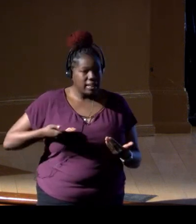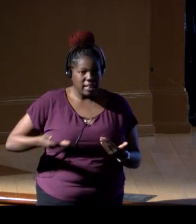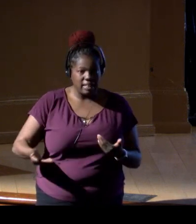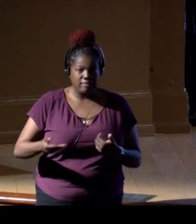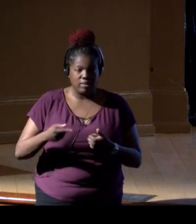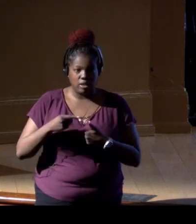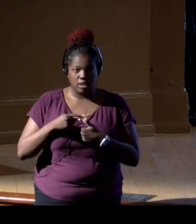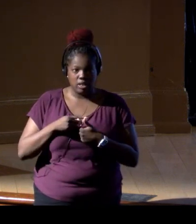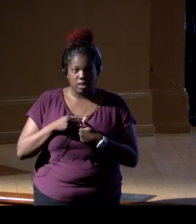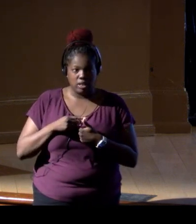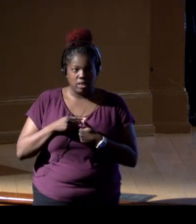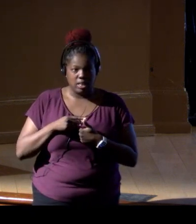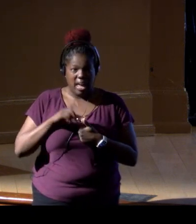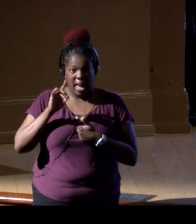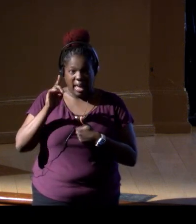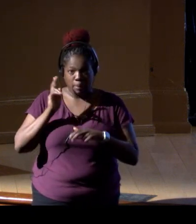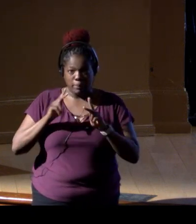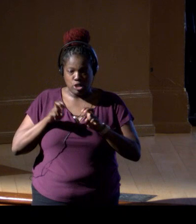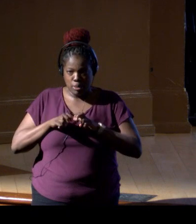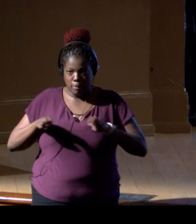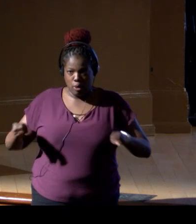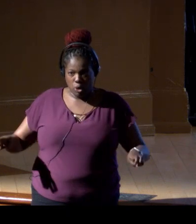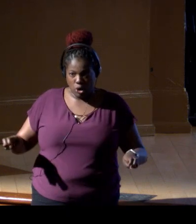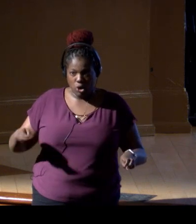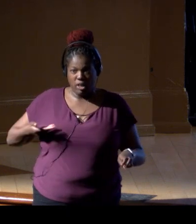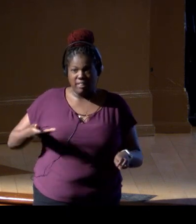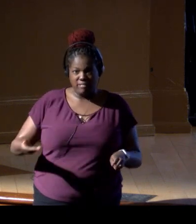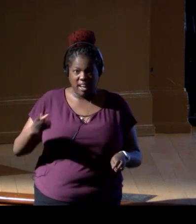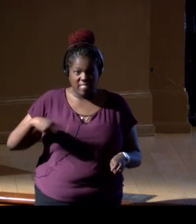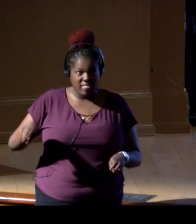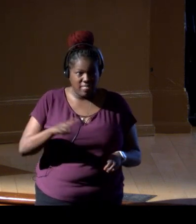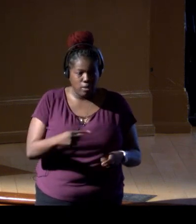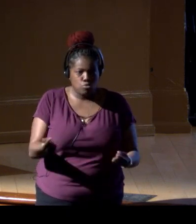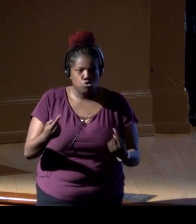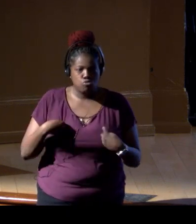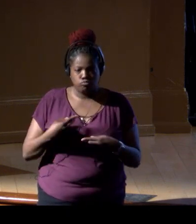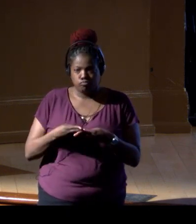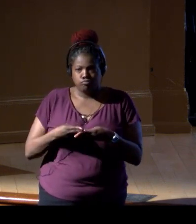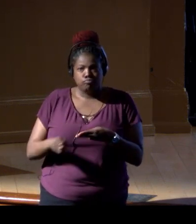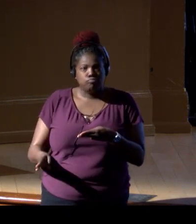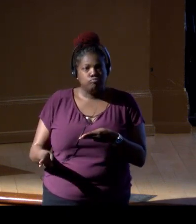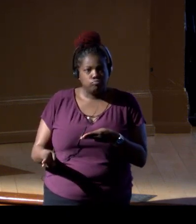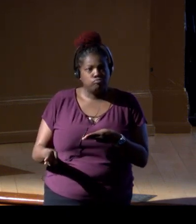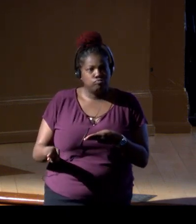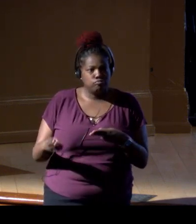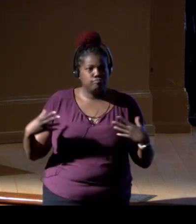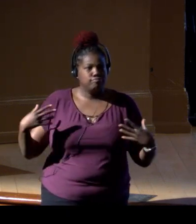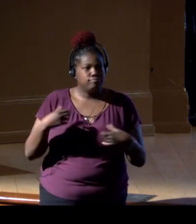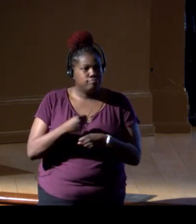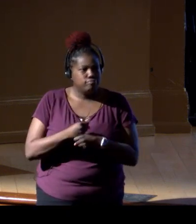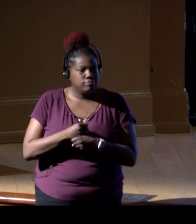we'll start, we've got an eight person panel where we've invited them to come up and give a little summary of the impacts